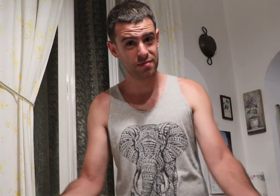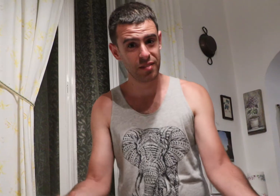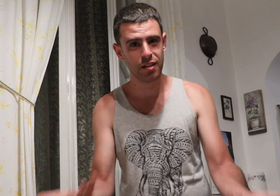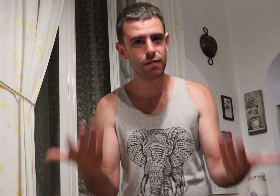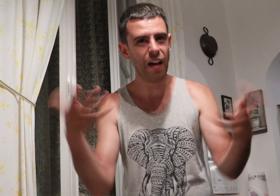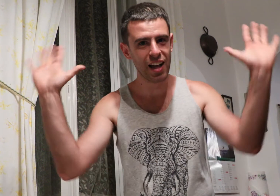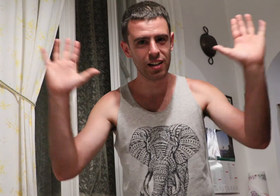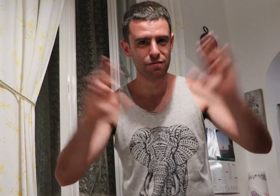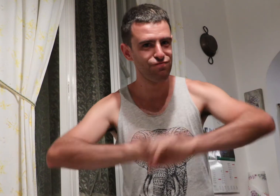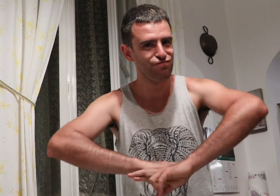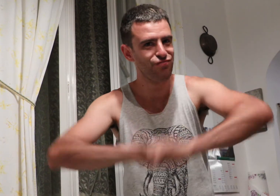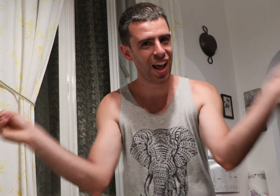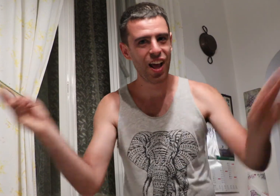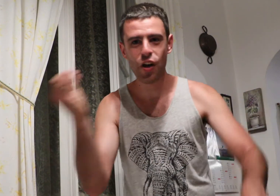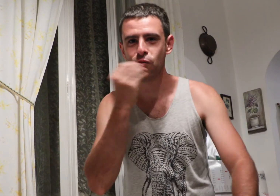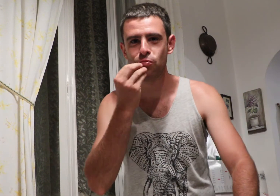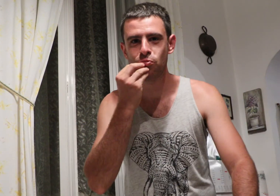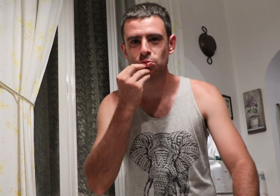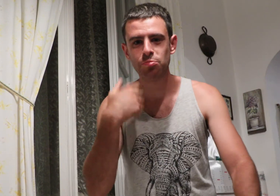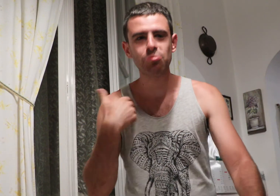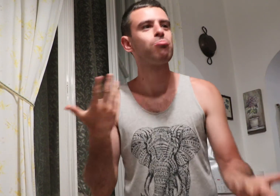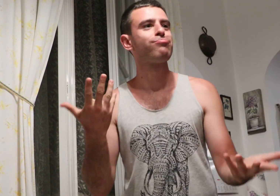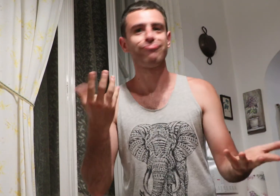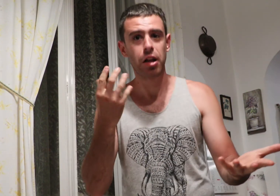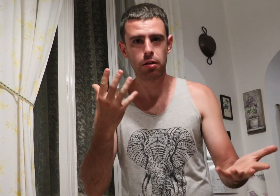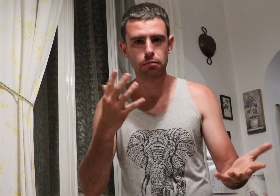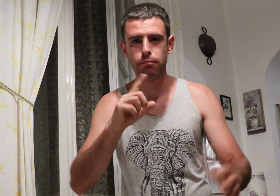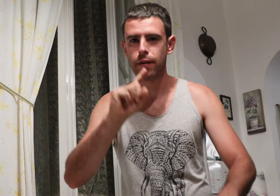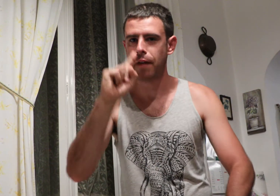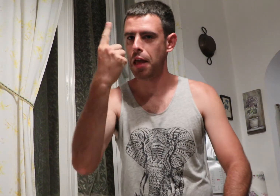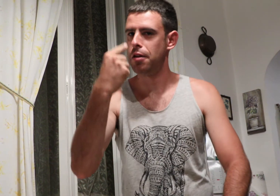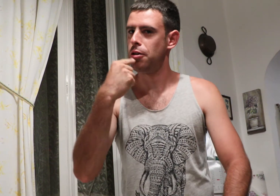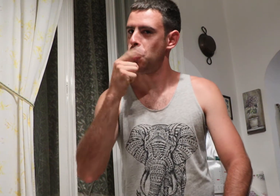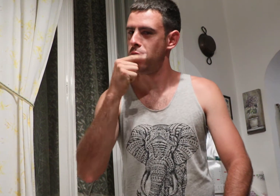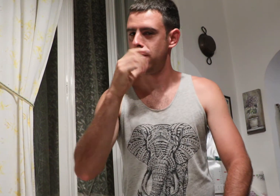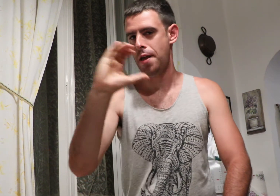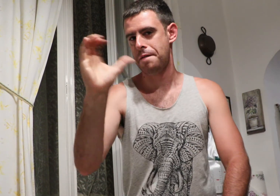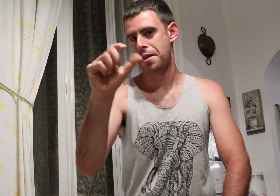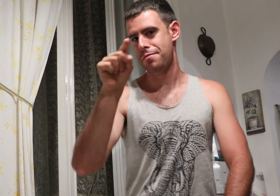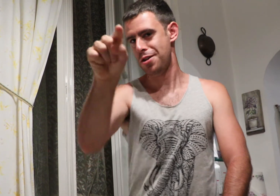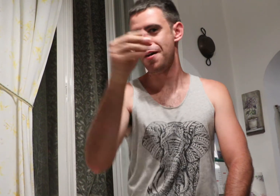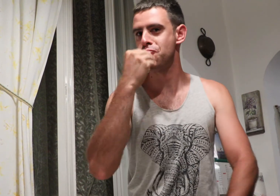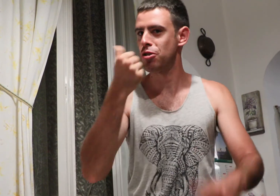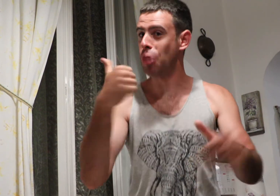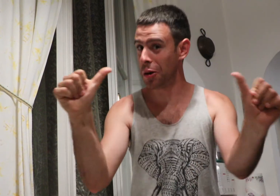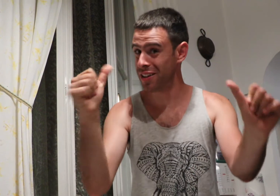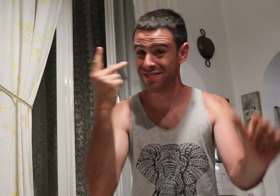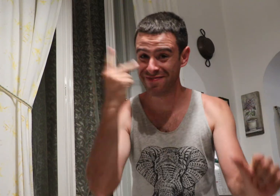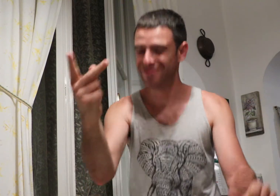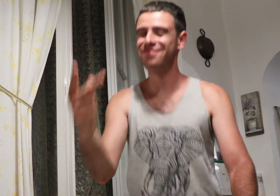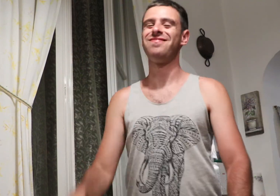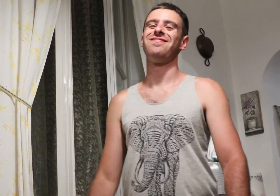Genoa Pesto is ready! Who eats first? It's you Calvin! I want to see you to try it first.